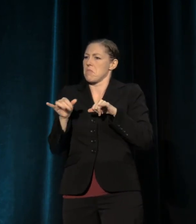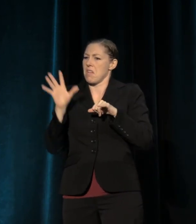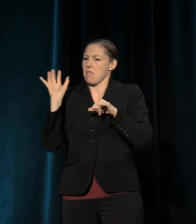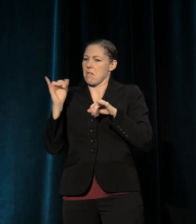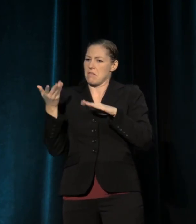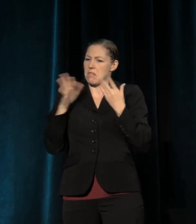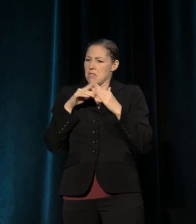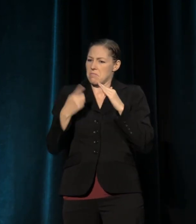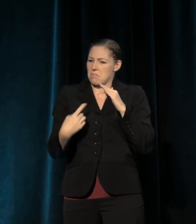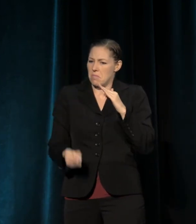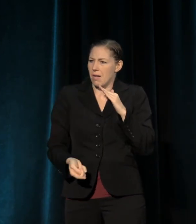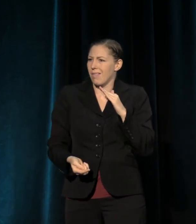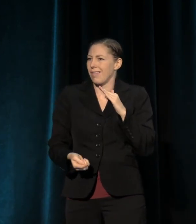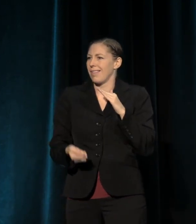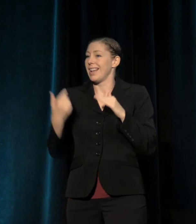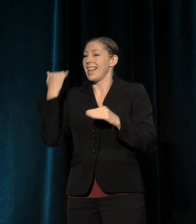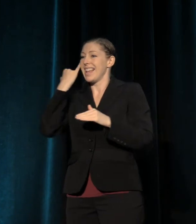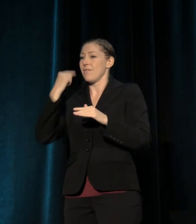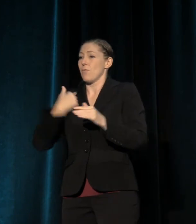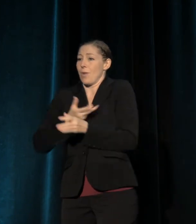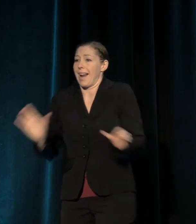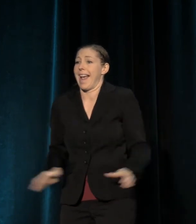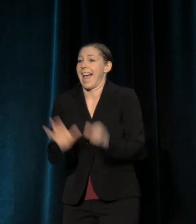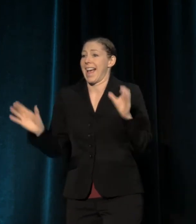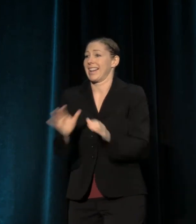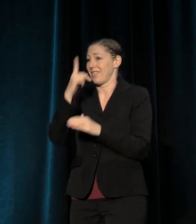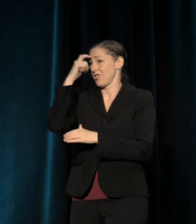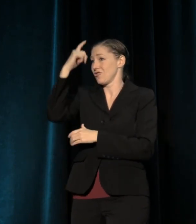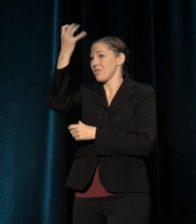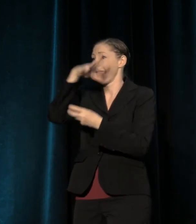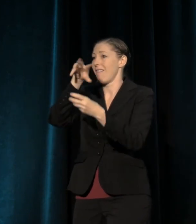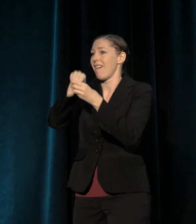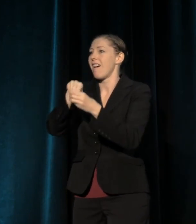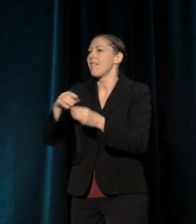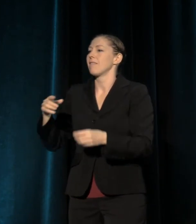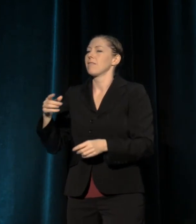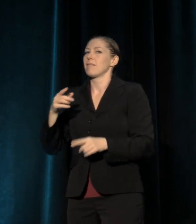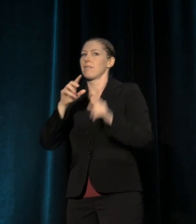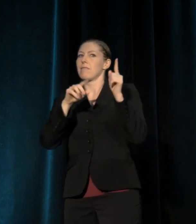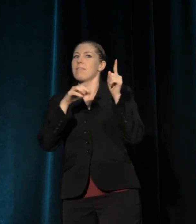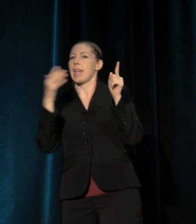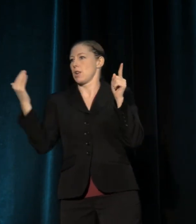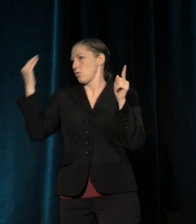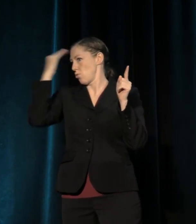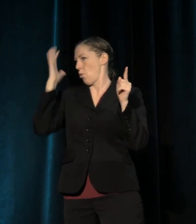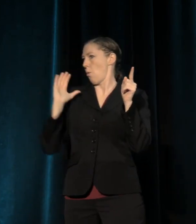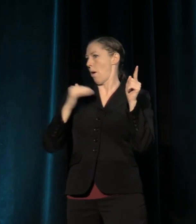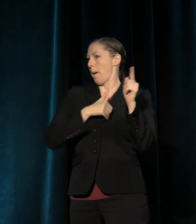why they target us everywhere they we're active and dreaming -- because they know our power, and it's the power of love.